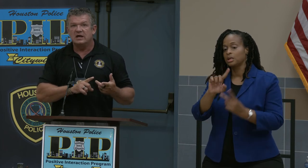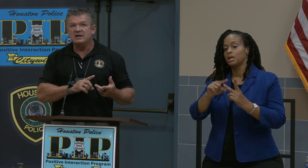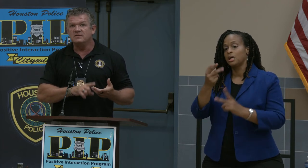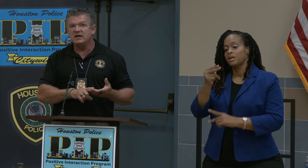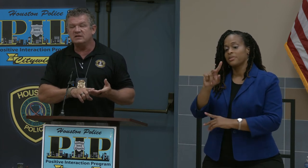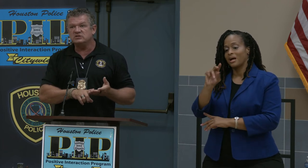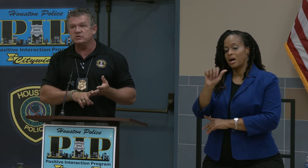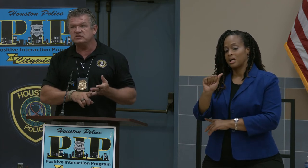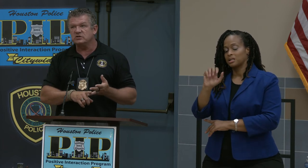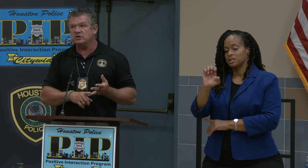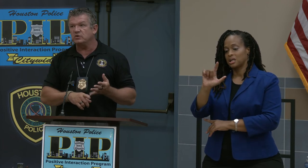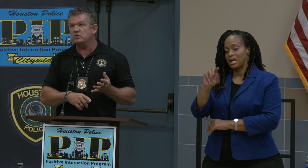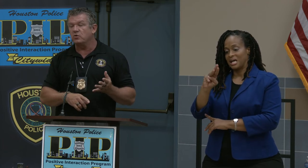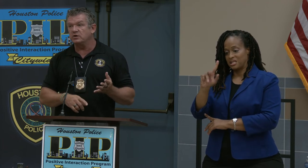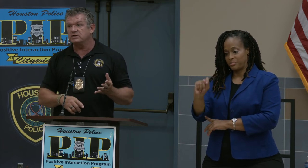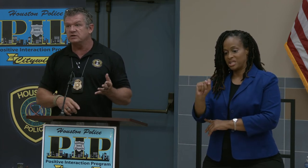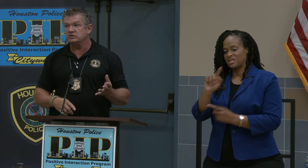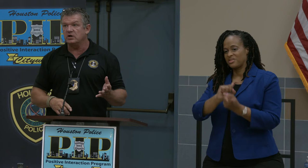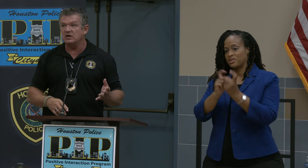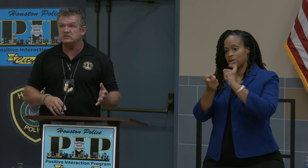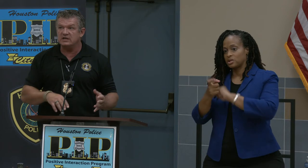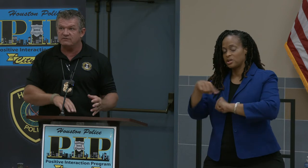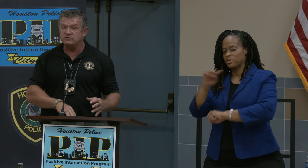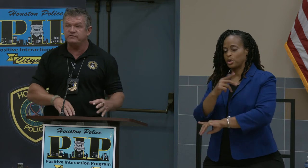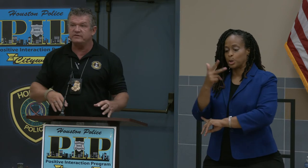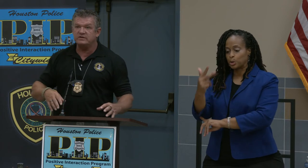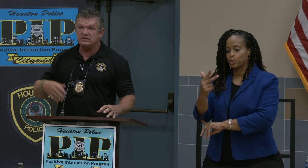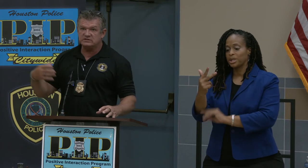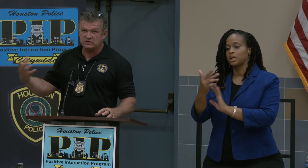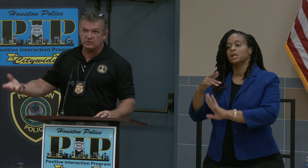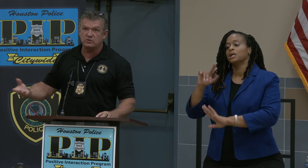and then they switched to the three-quarter ton trucks, the F250's,